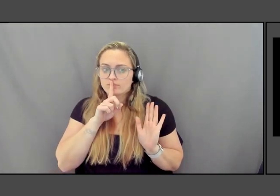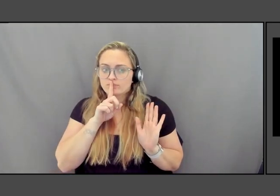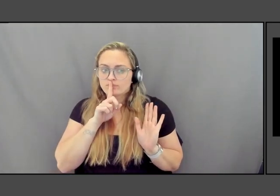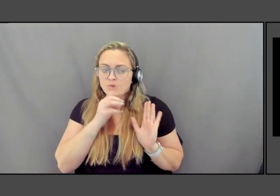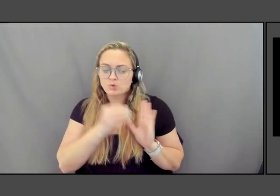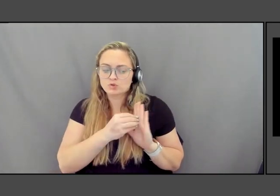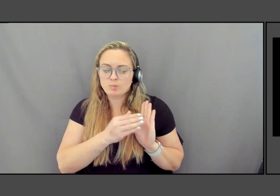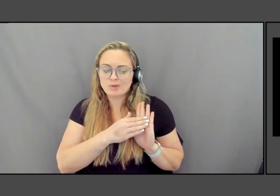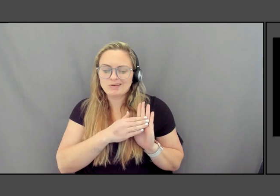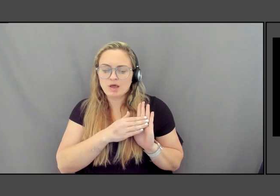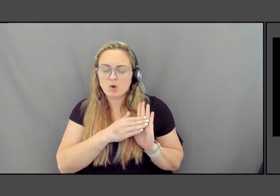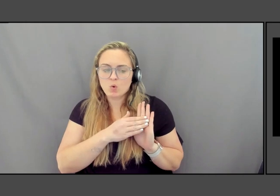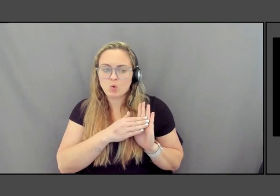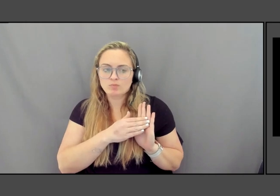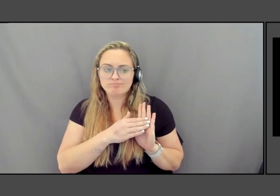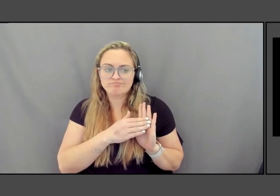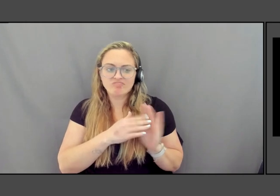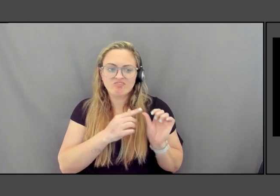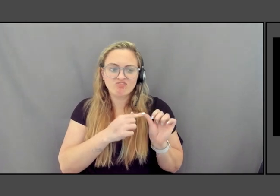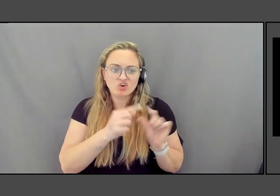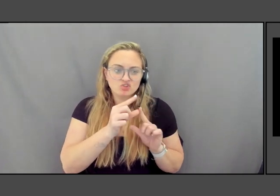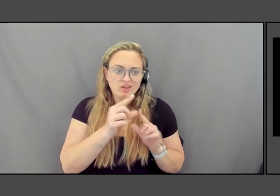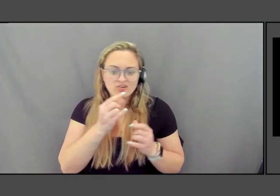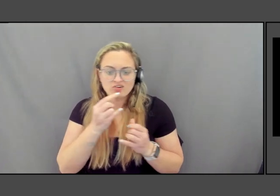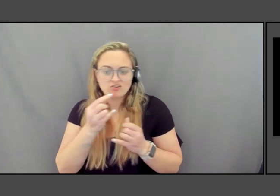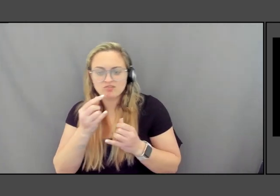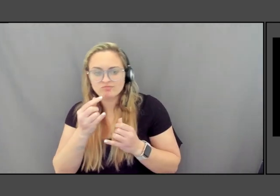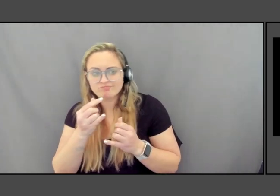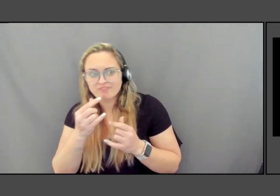So there is the guesstimates and of an averaging of is